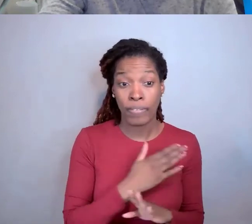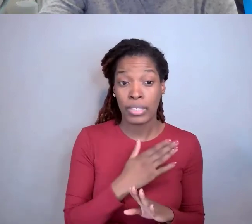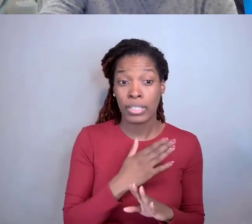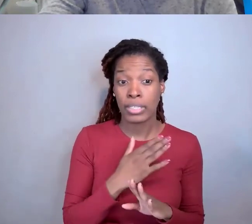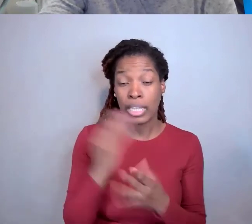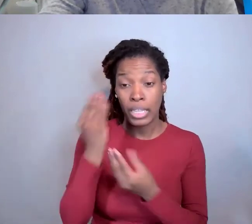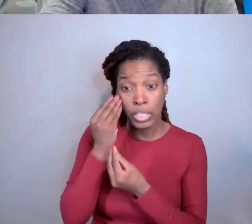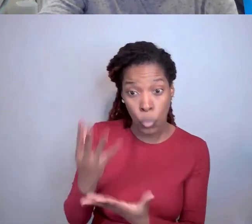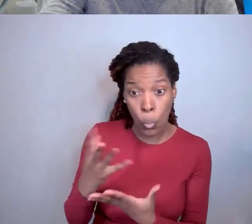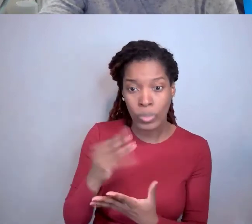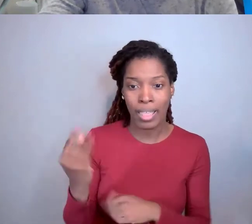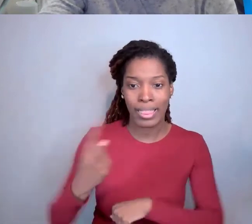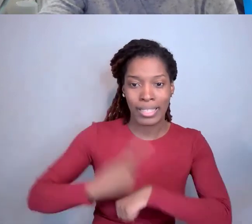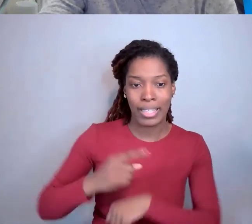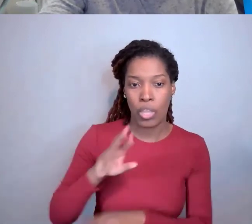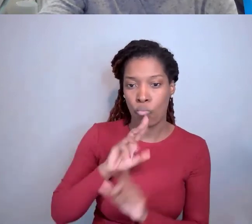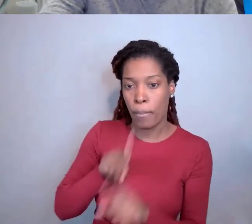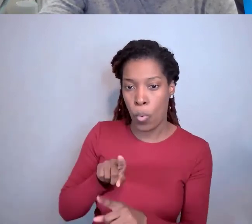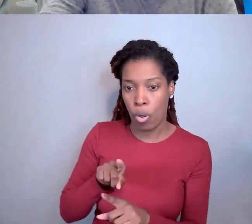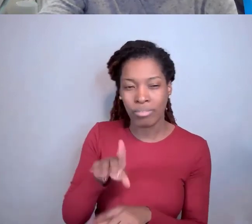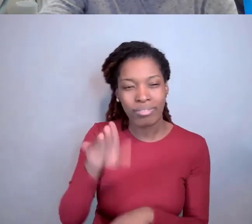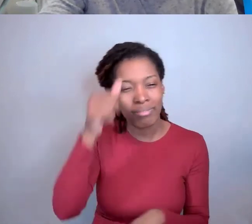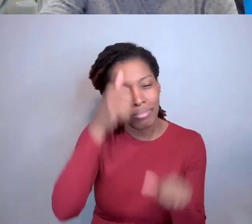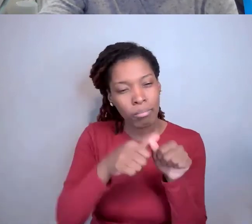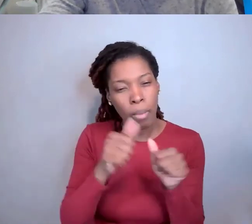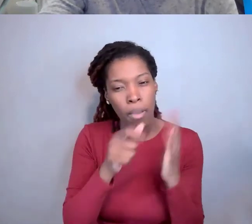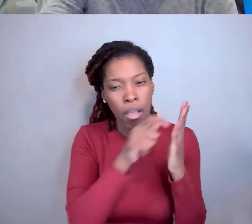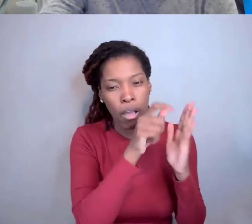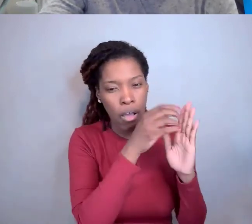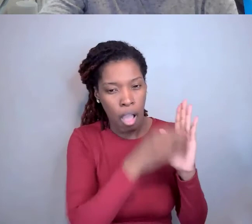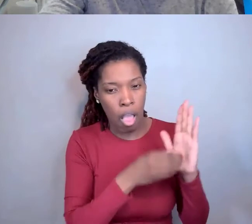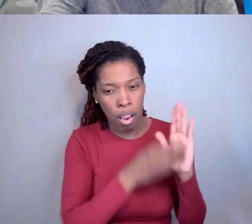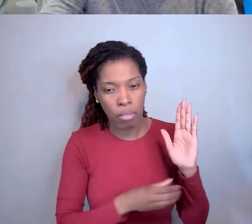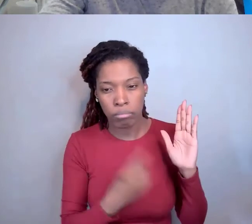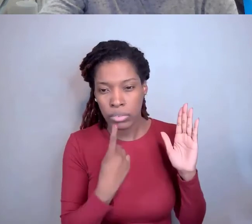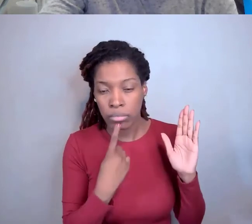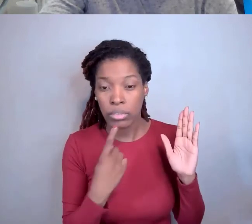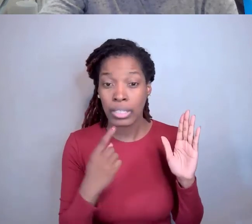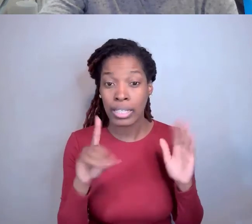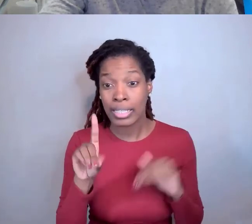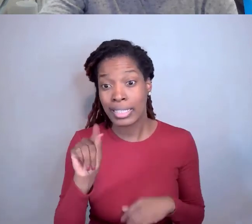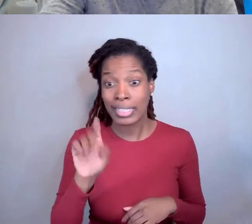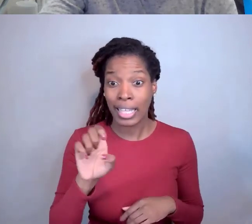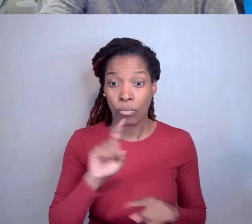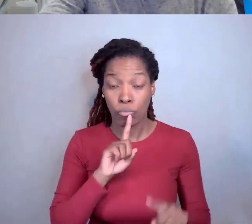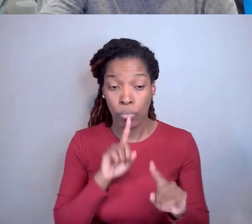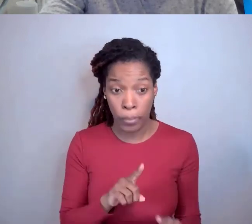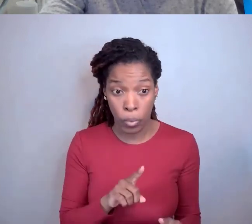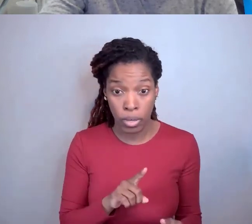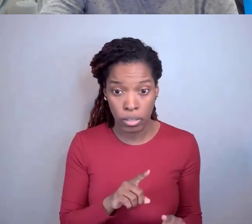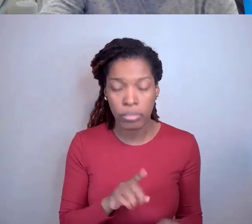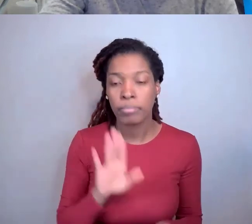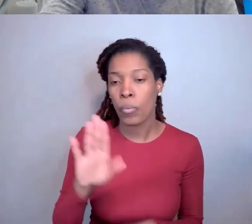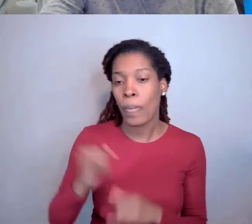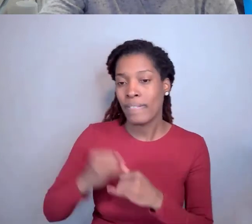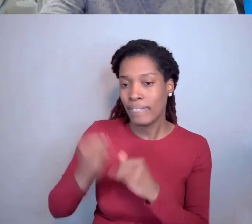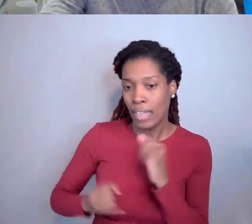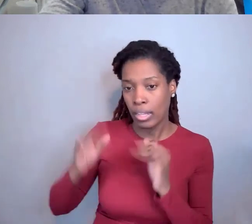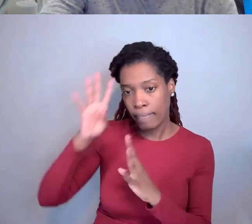So, remember there's a column on the final invention that says "date reported," so your final invention statement should include everything.